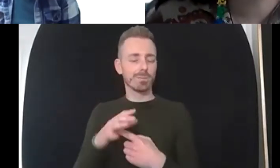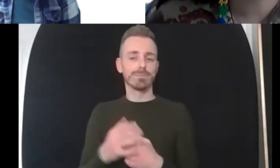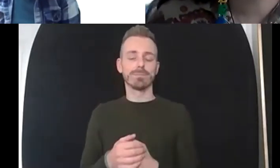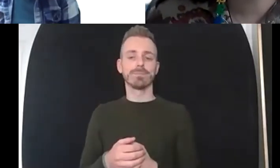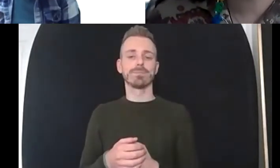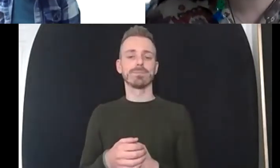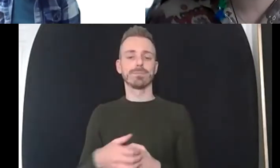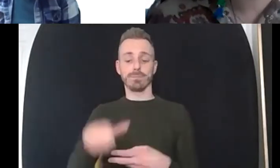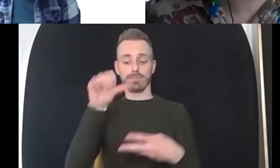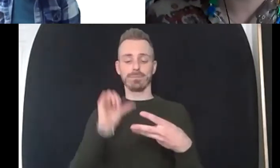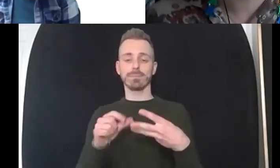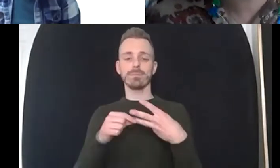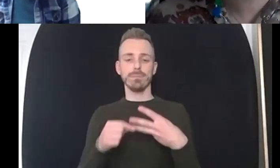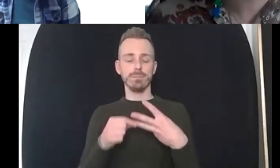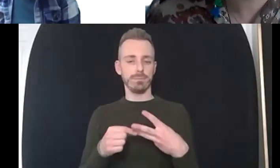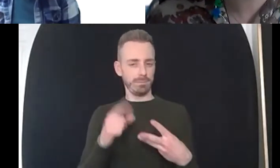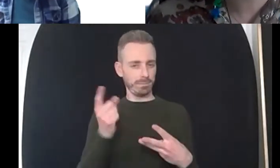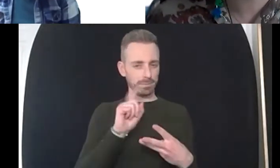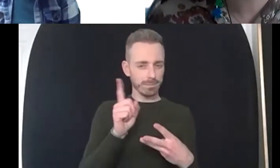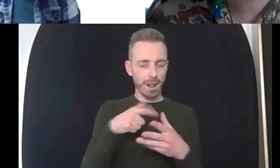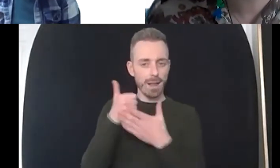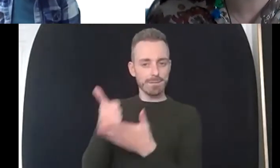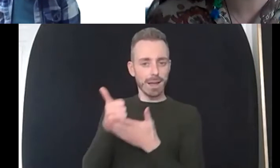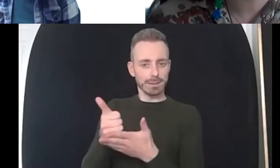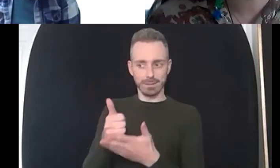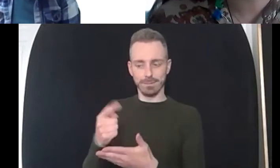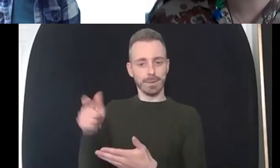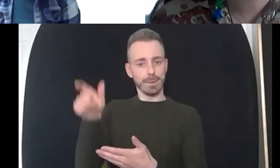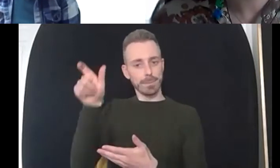advice would you give to someone who has been on the waiting list for the gender identity clinic